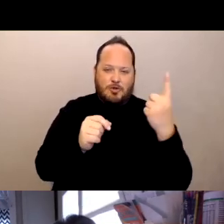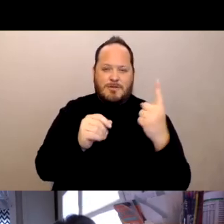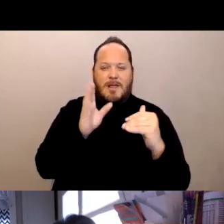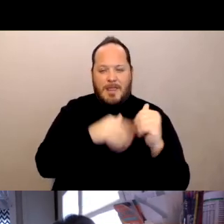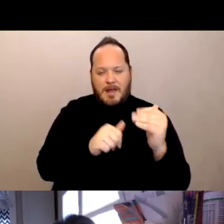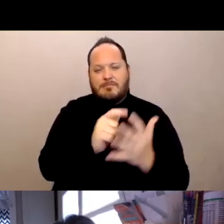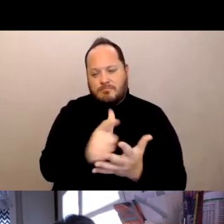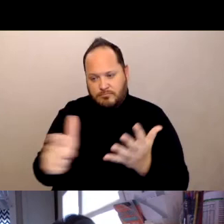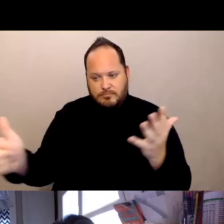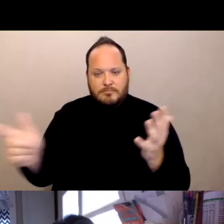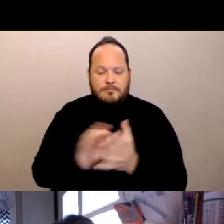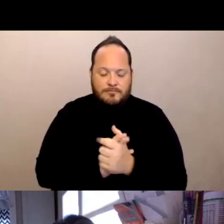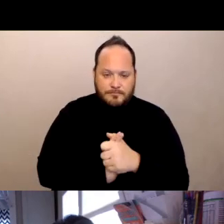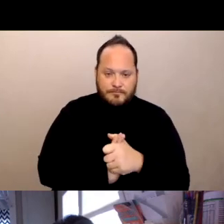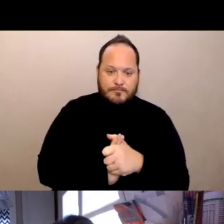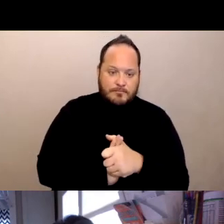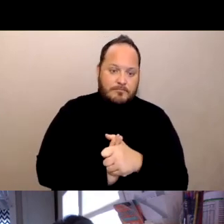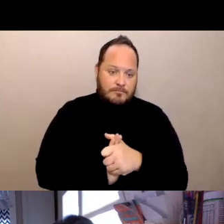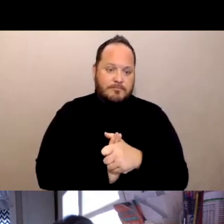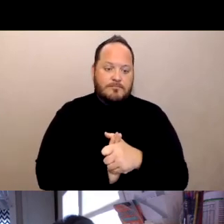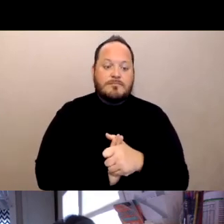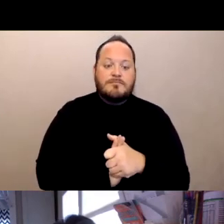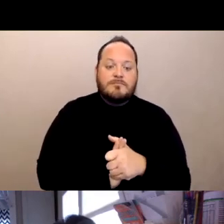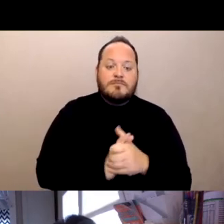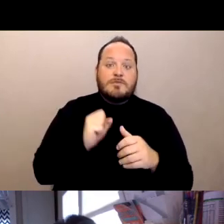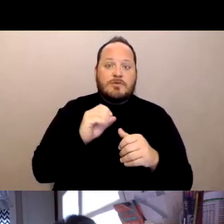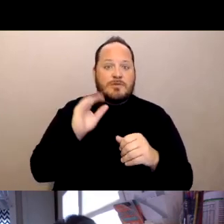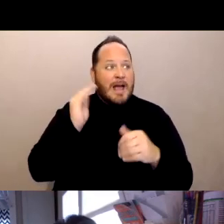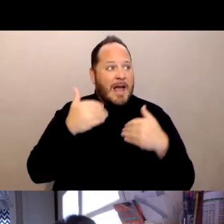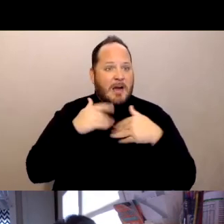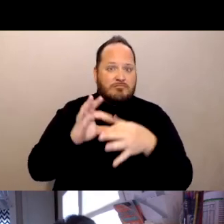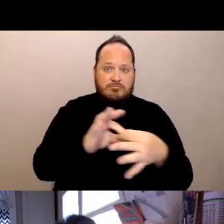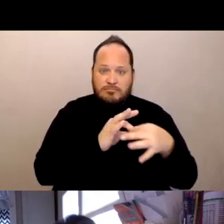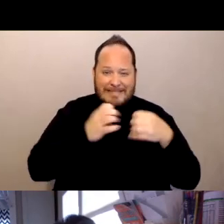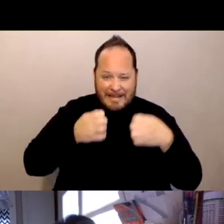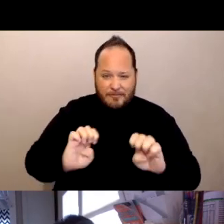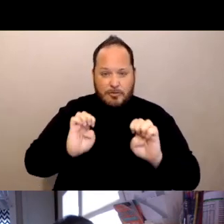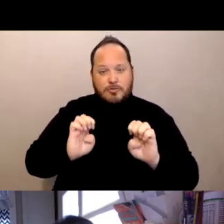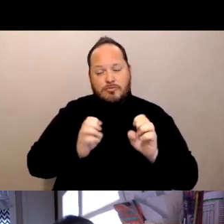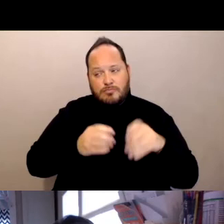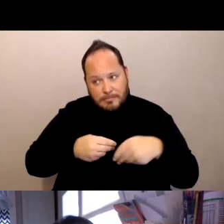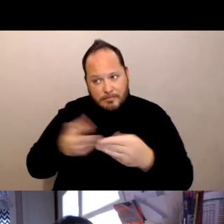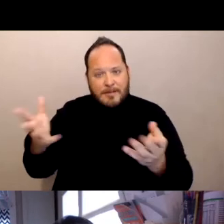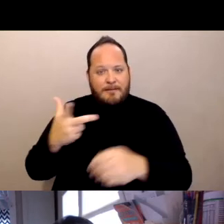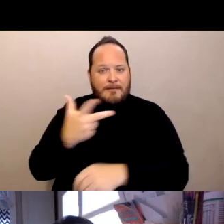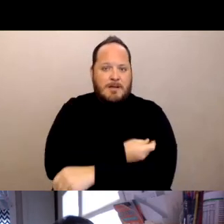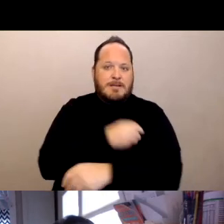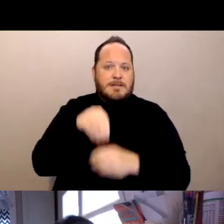So there was a concerted effort to get the vaccination into nursing homes as soon as possible. So the way it was generally set up was